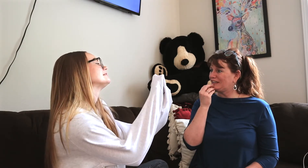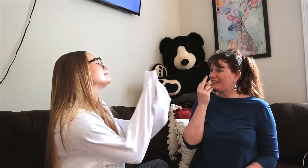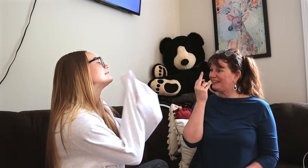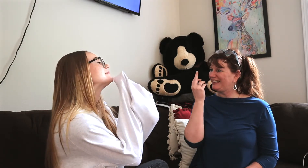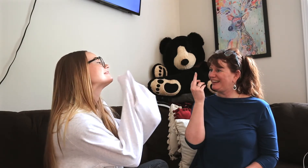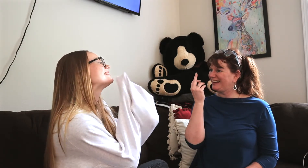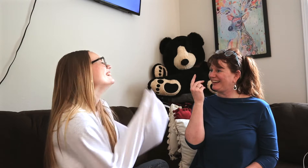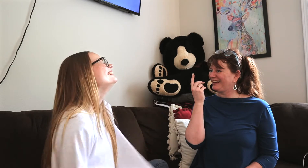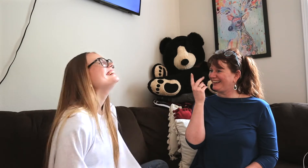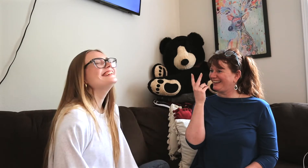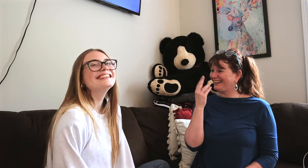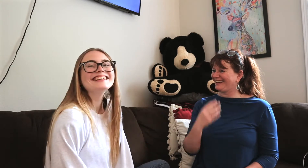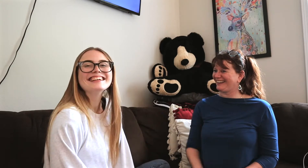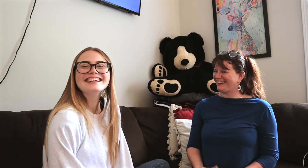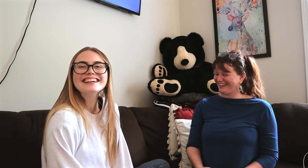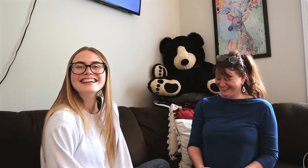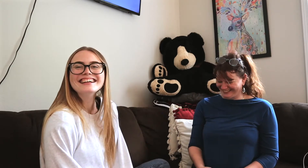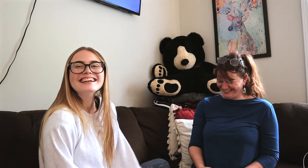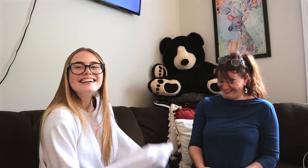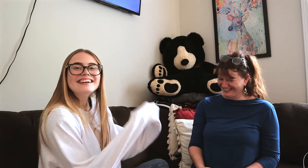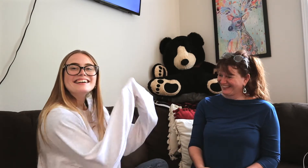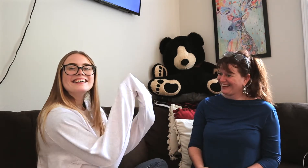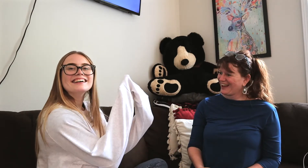*both laugh*